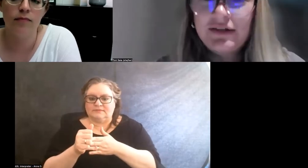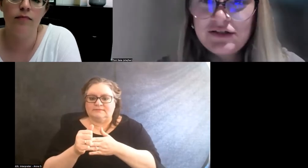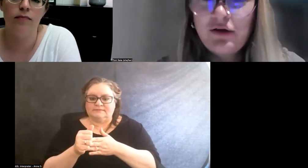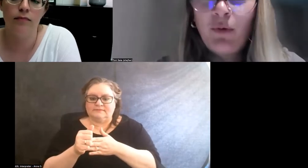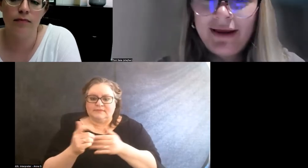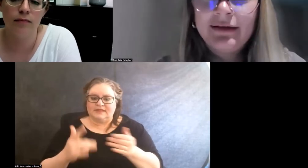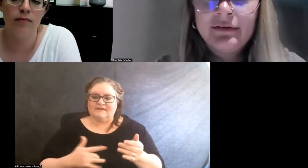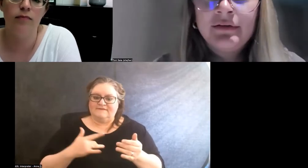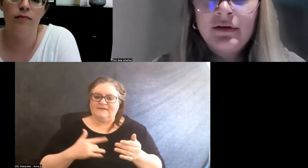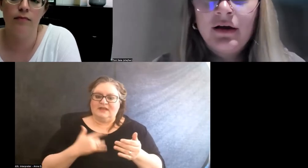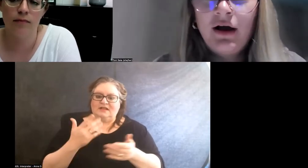in some way.